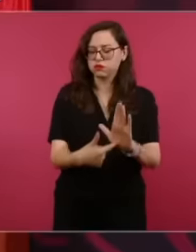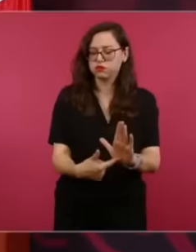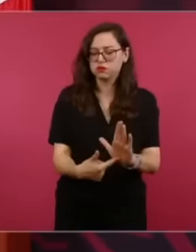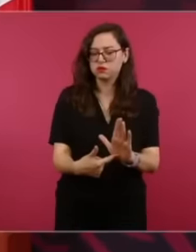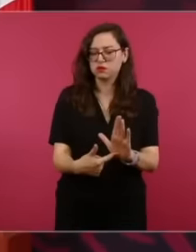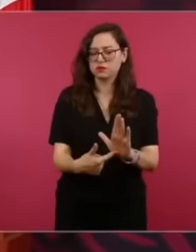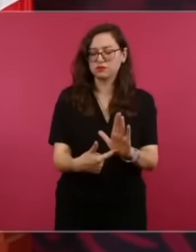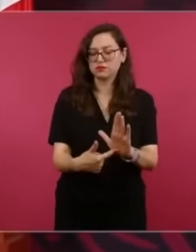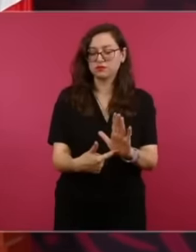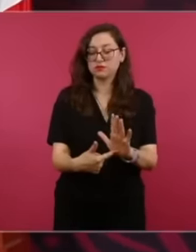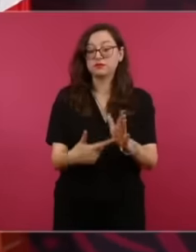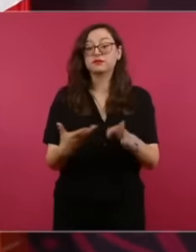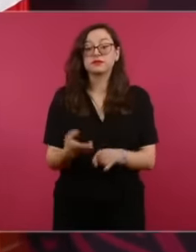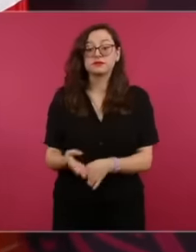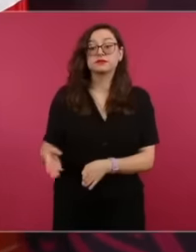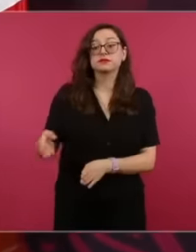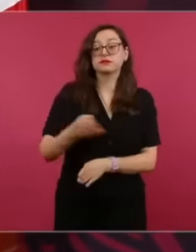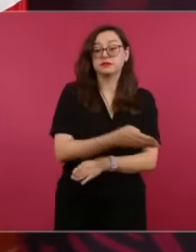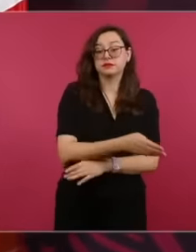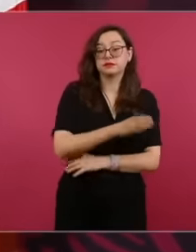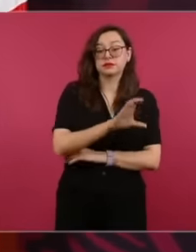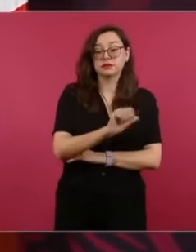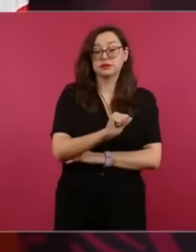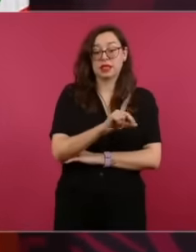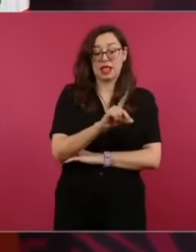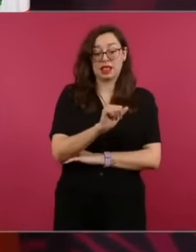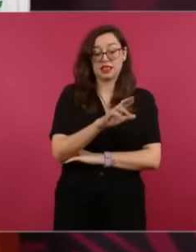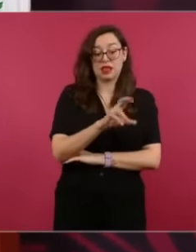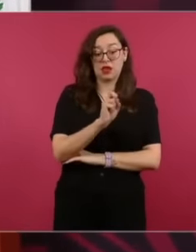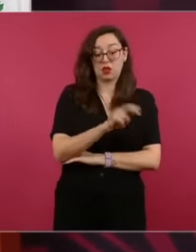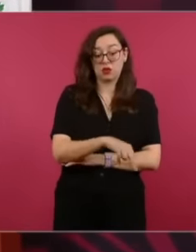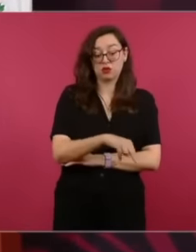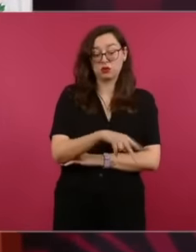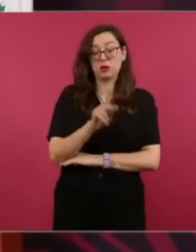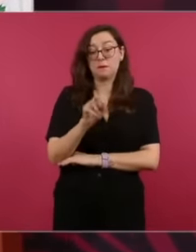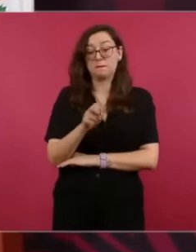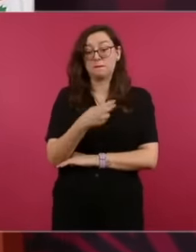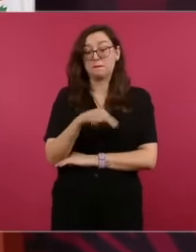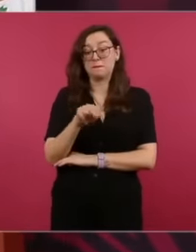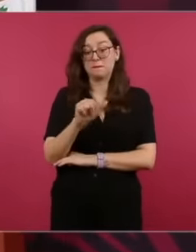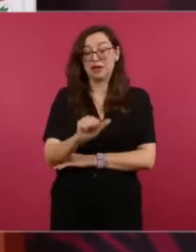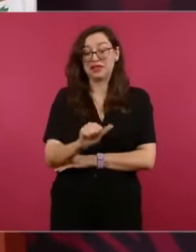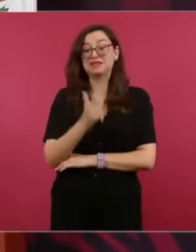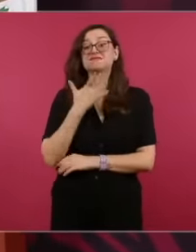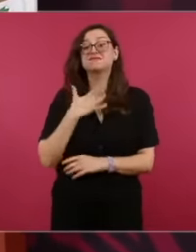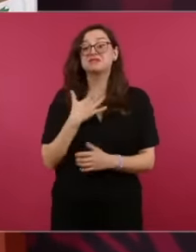Calderón with President Peña increased the gasoline increased